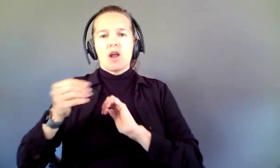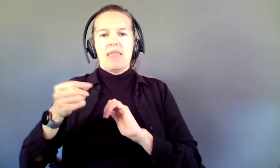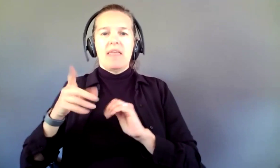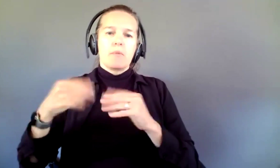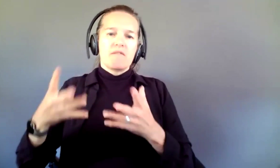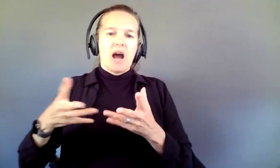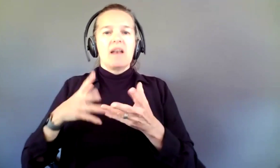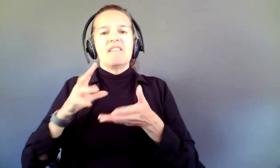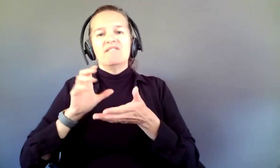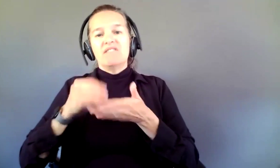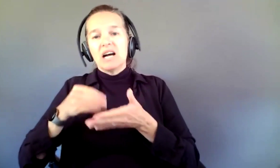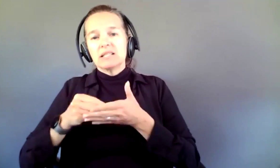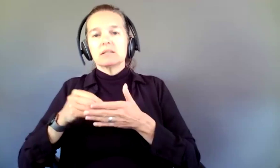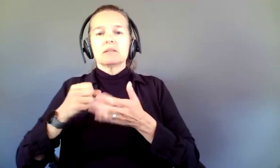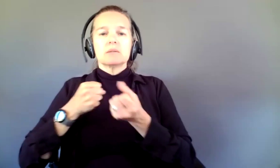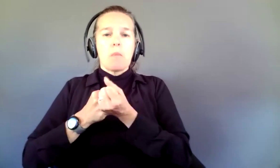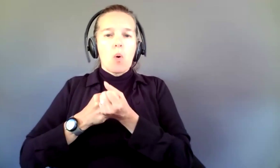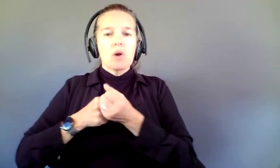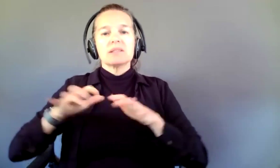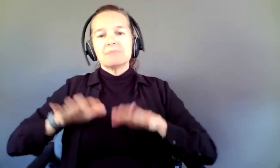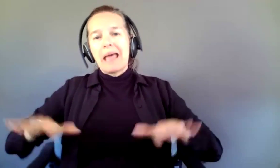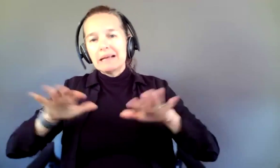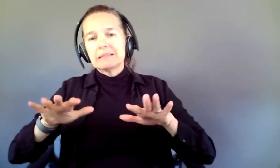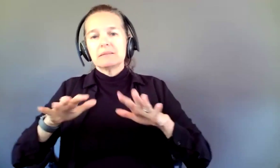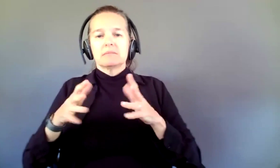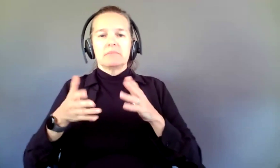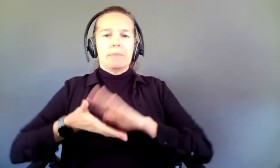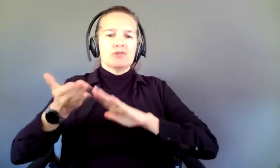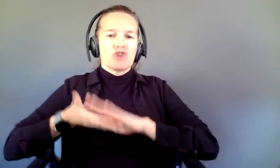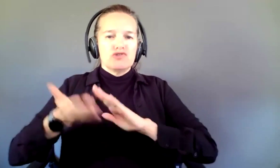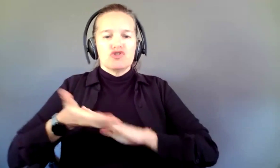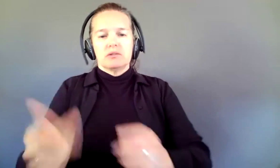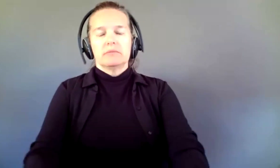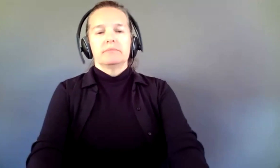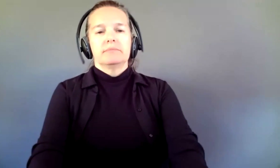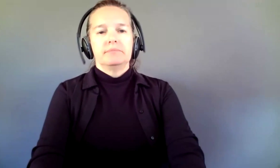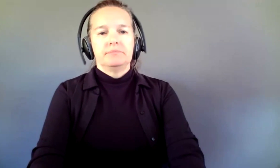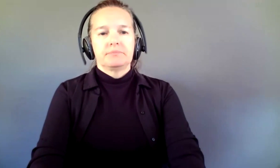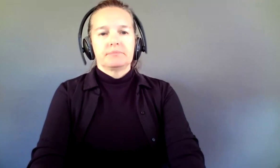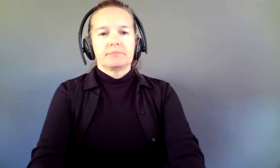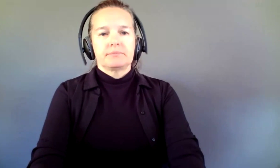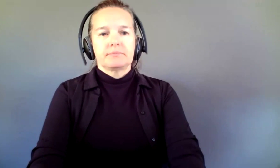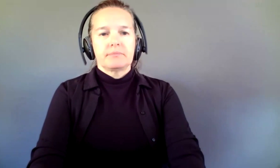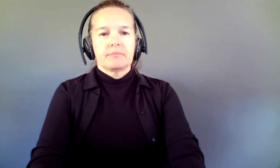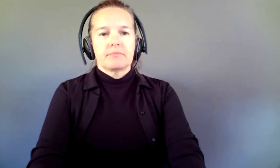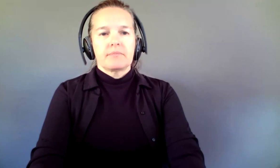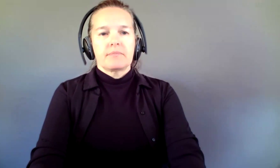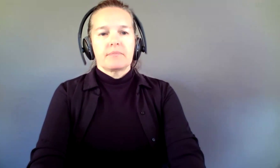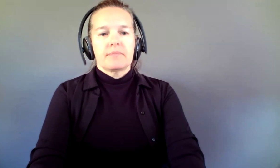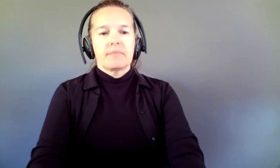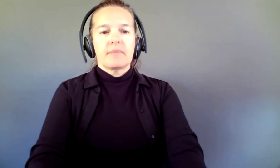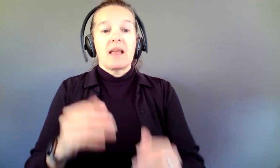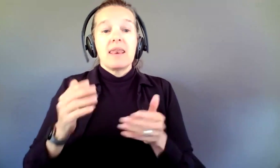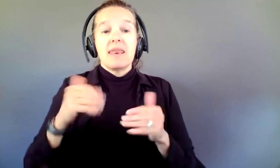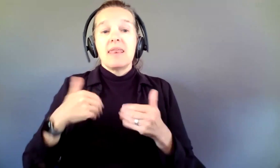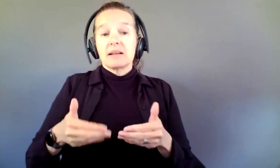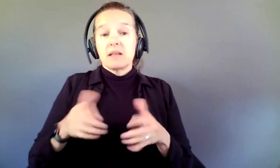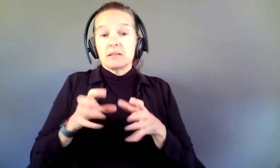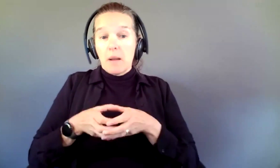space, administration. Does the ensemble have to demonstrate an existing body of work? The ensemble